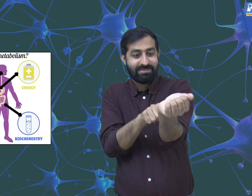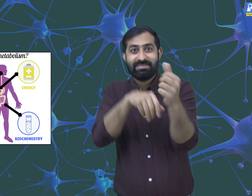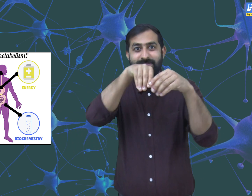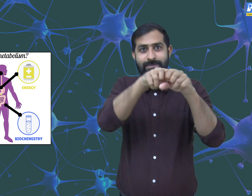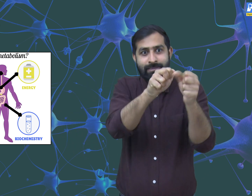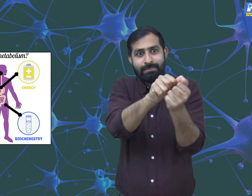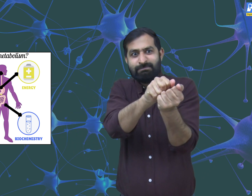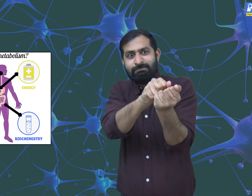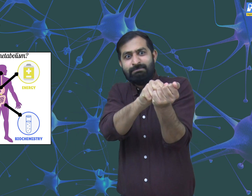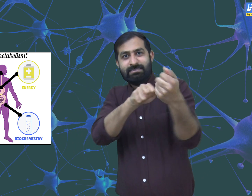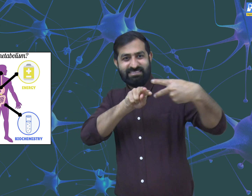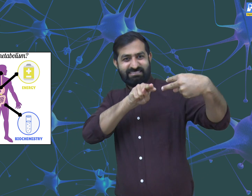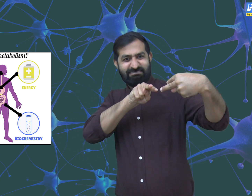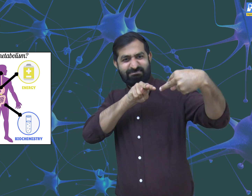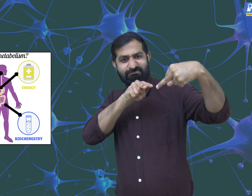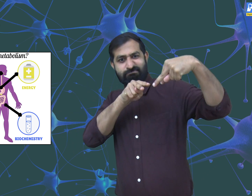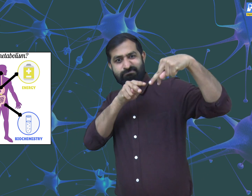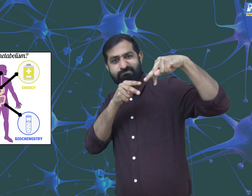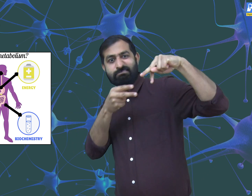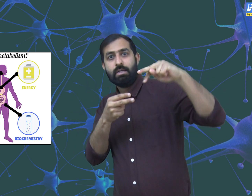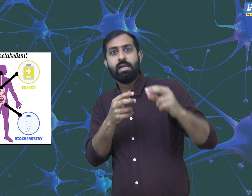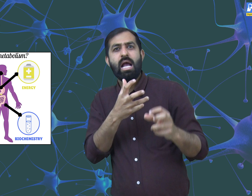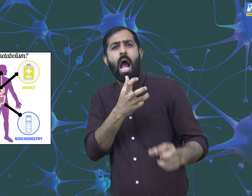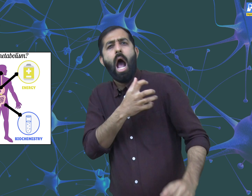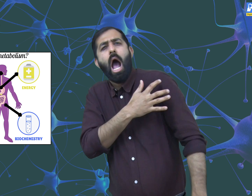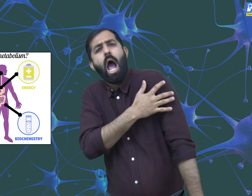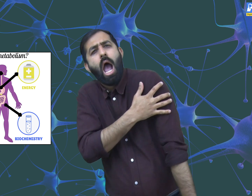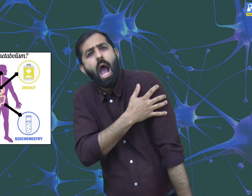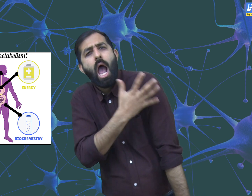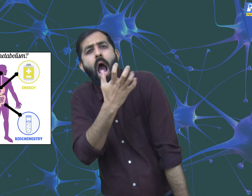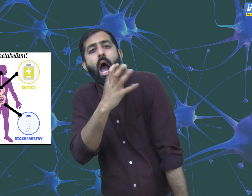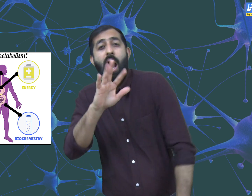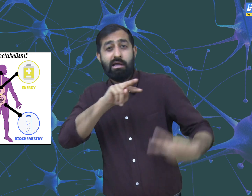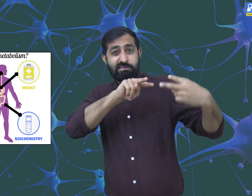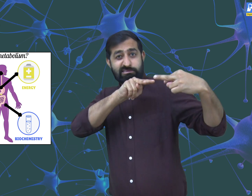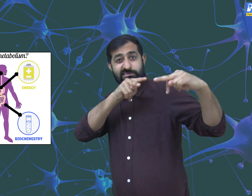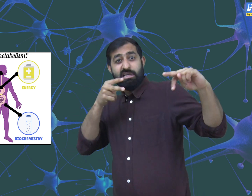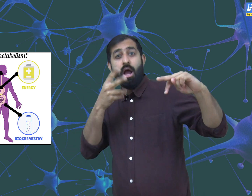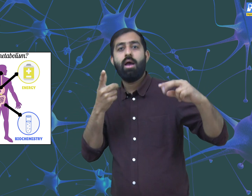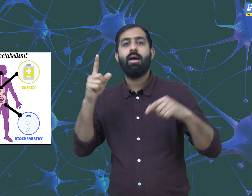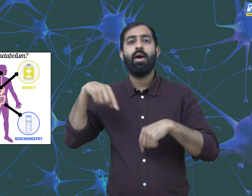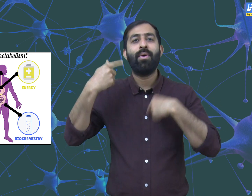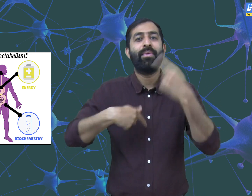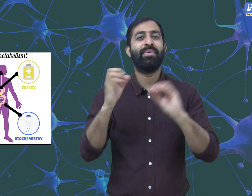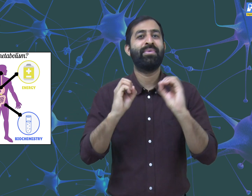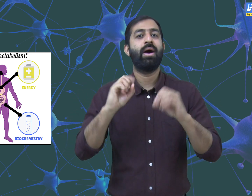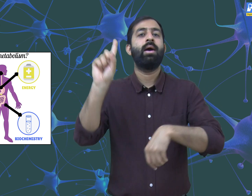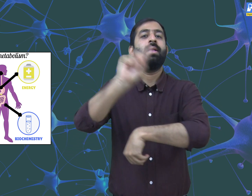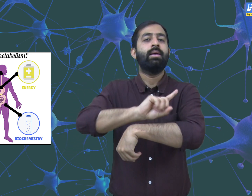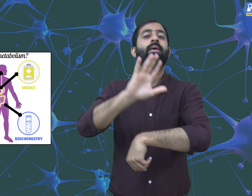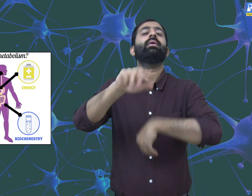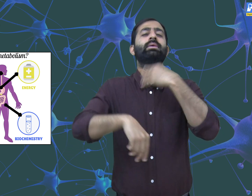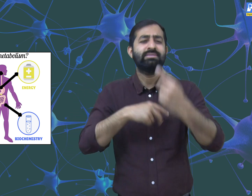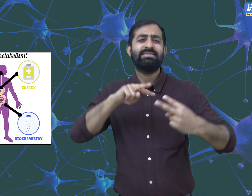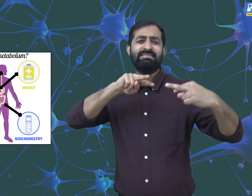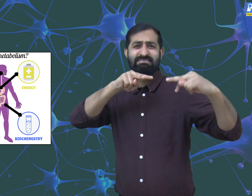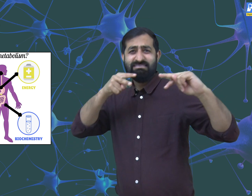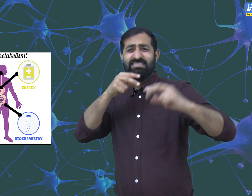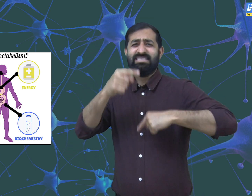muscle soreness or stiffness. They feel a pull and discomfort in the muscles that goes away when they